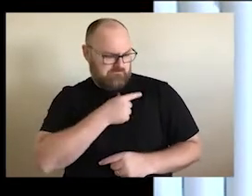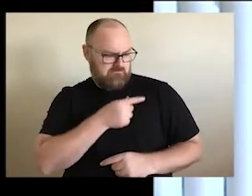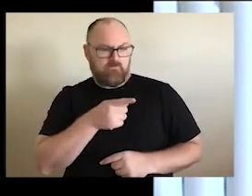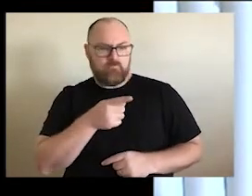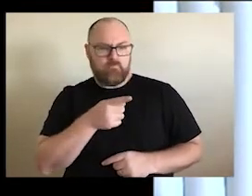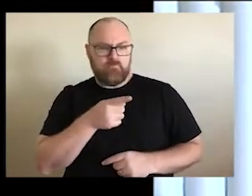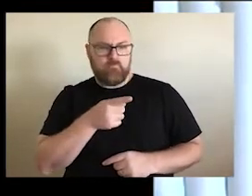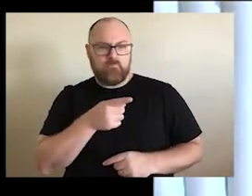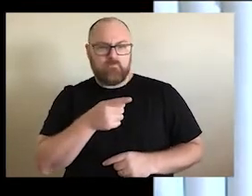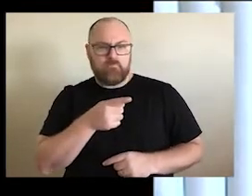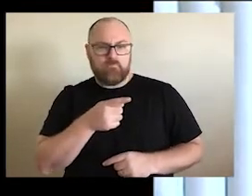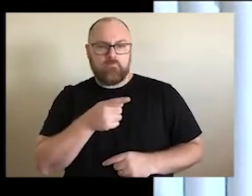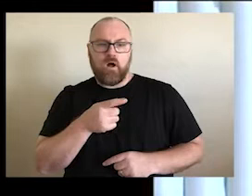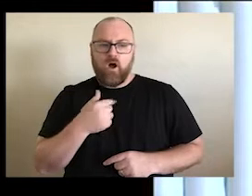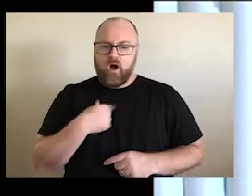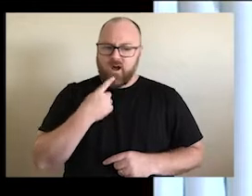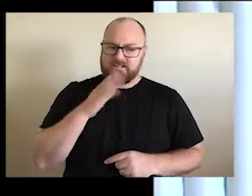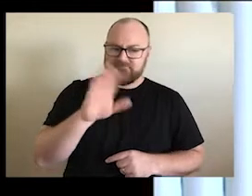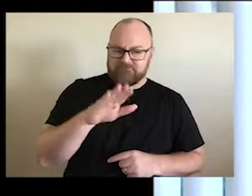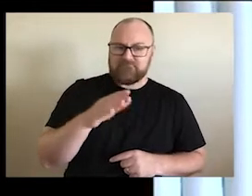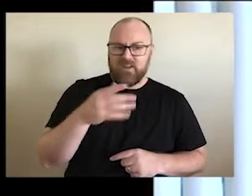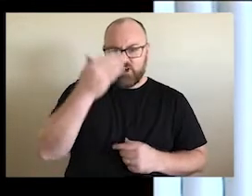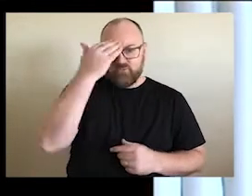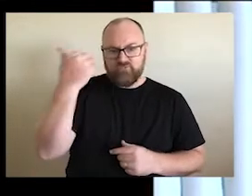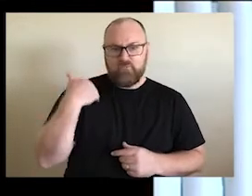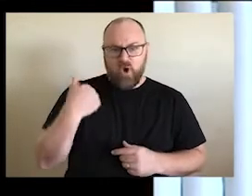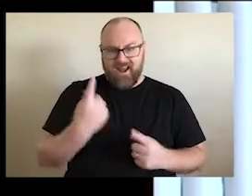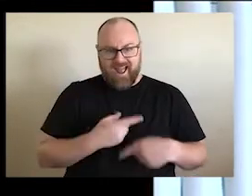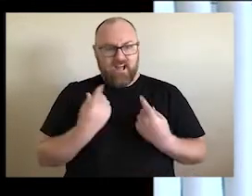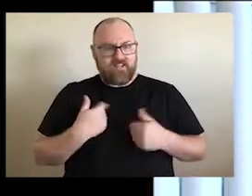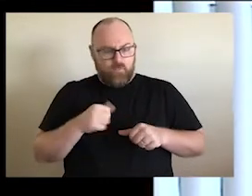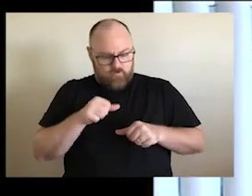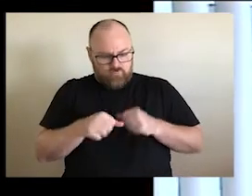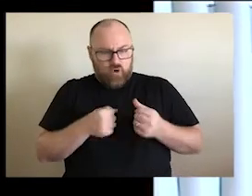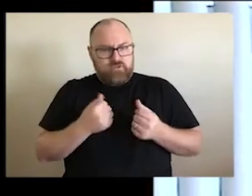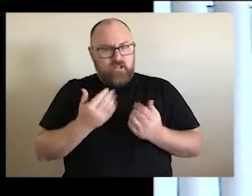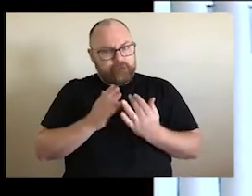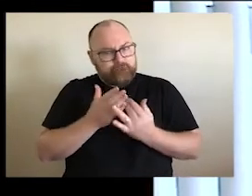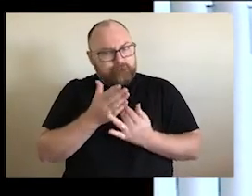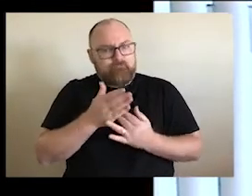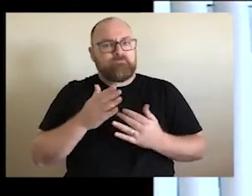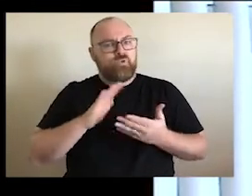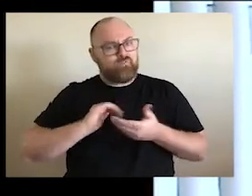in aid of, I say, well, it's to remind us that we're in a process of reconciliation with Aboriginal